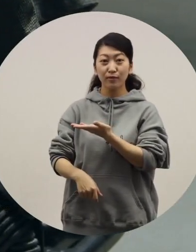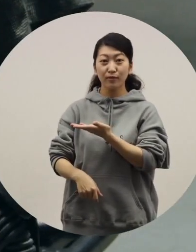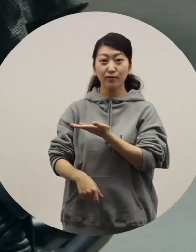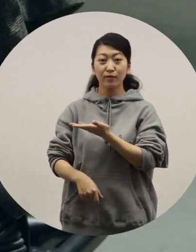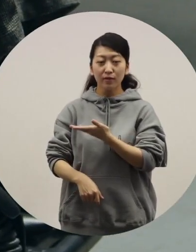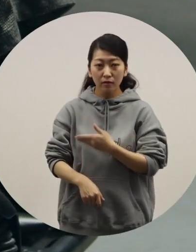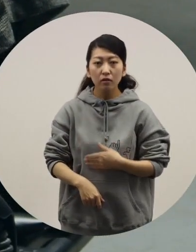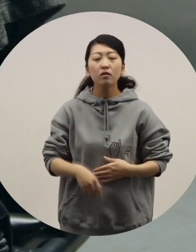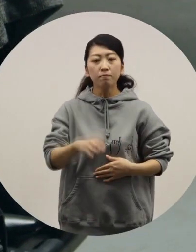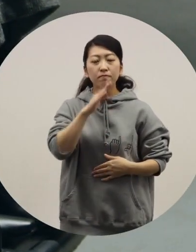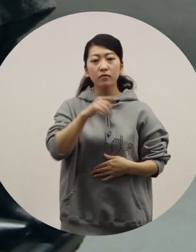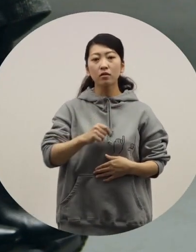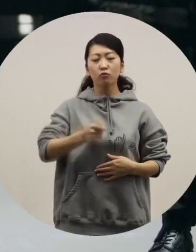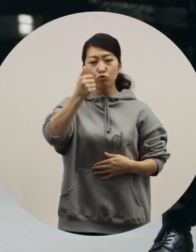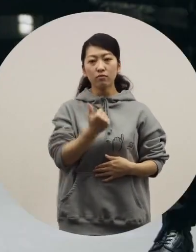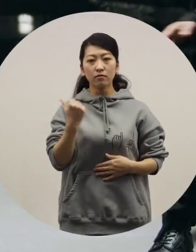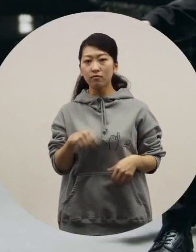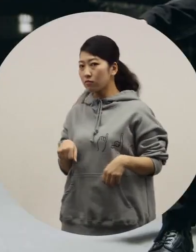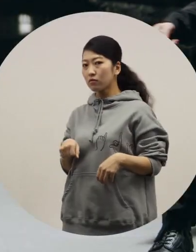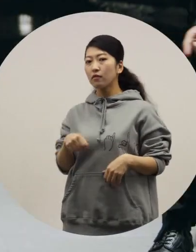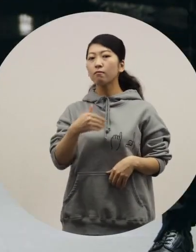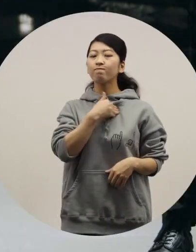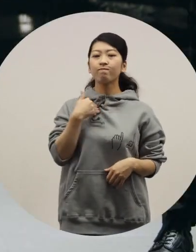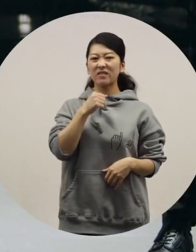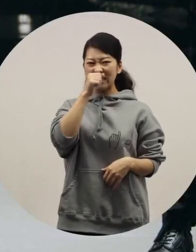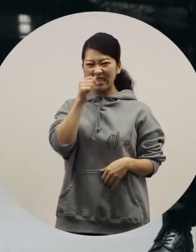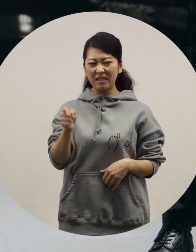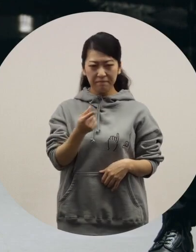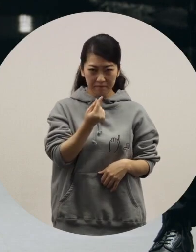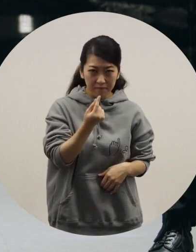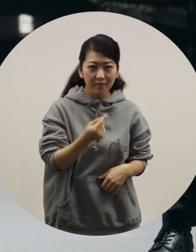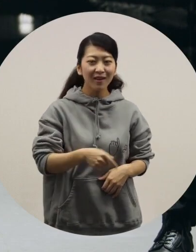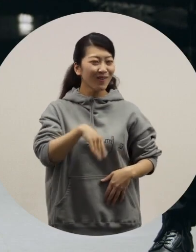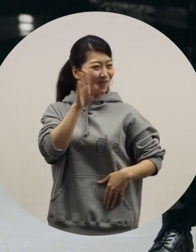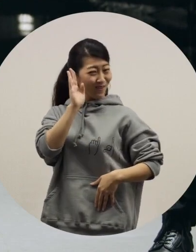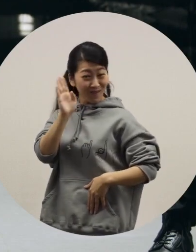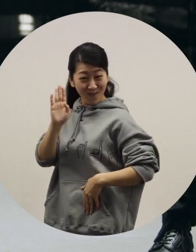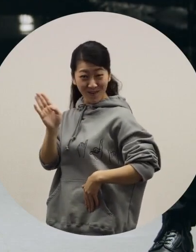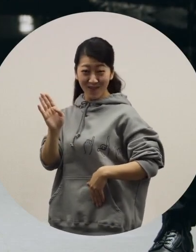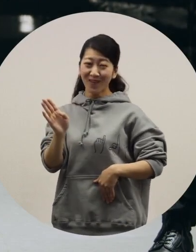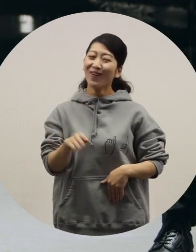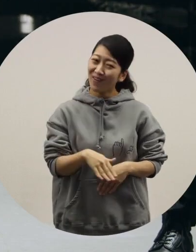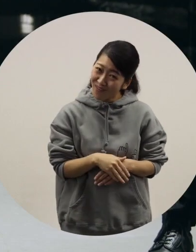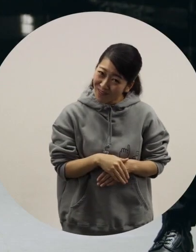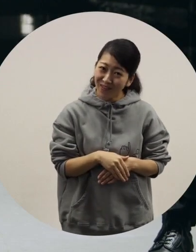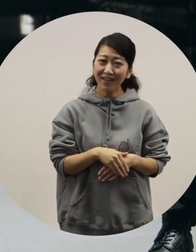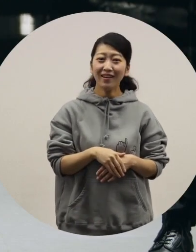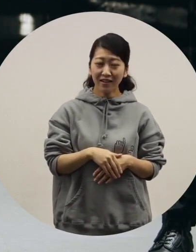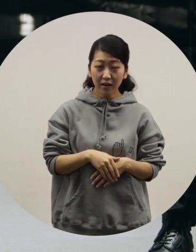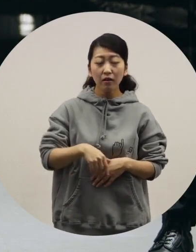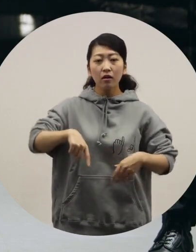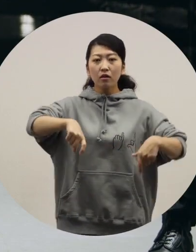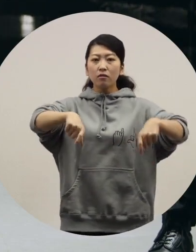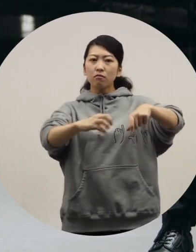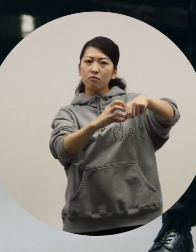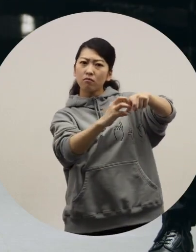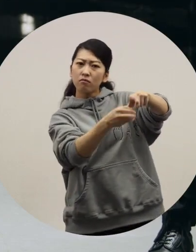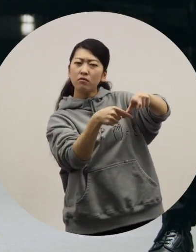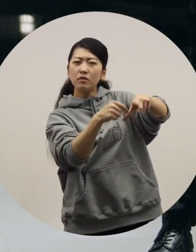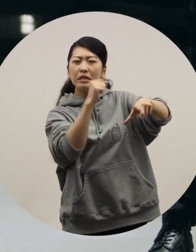[Ochiai] It can even move sideways, towards you, right? [Toriyama] That's right. [Azuma] Hello. [Ochiai] These omni-directional wheels are really great.